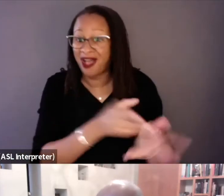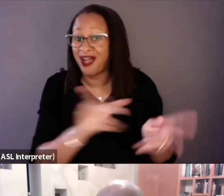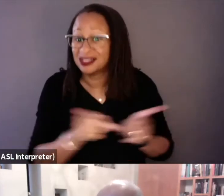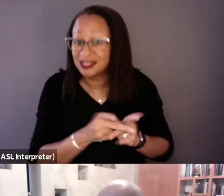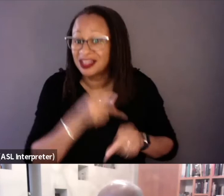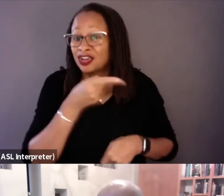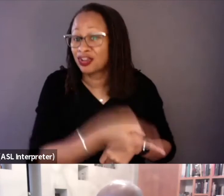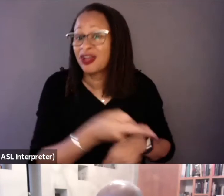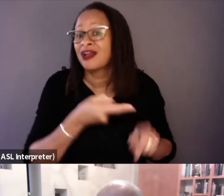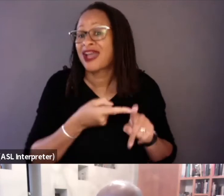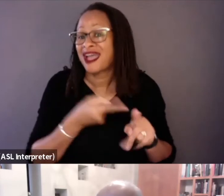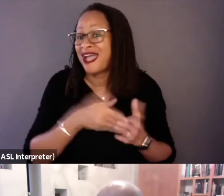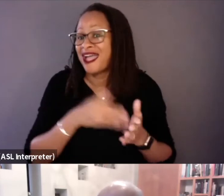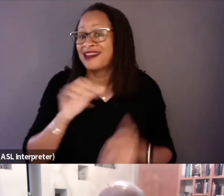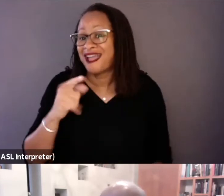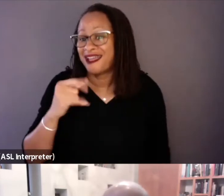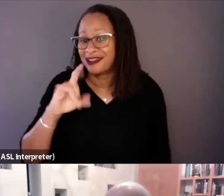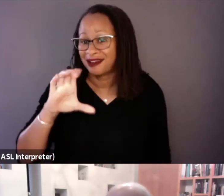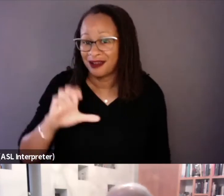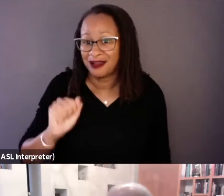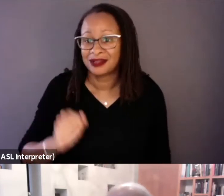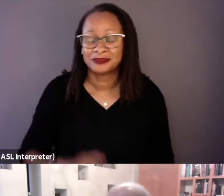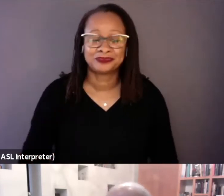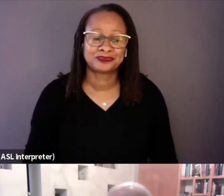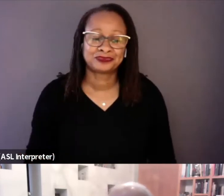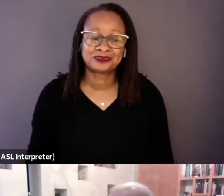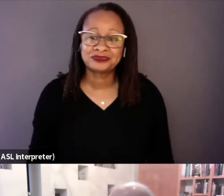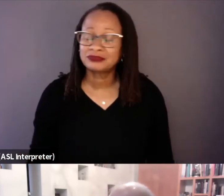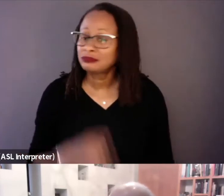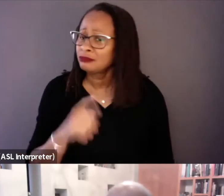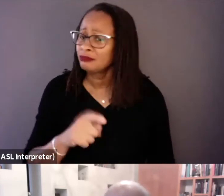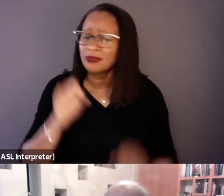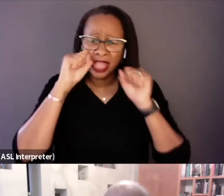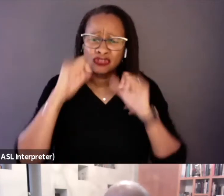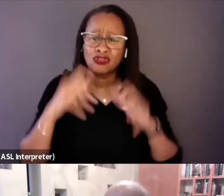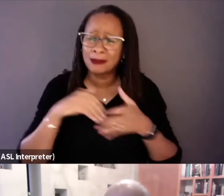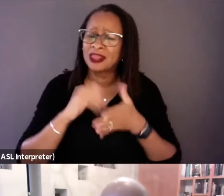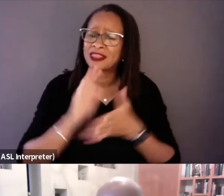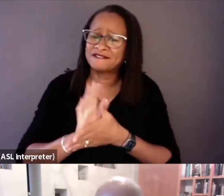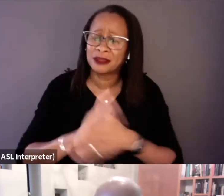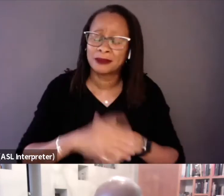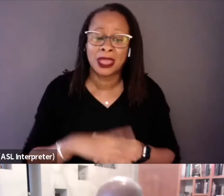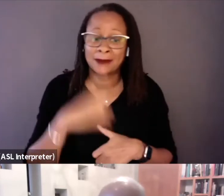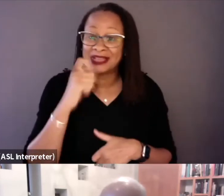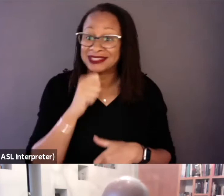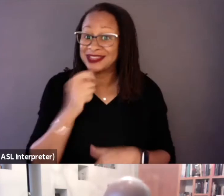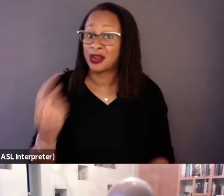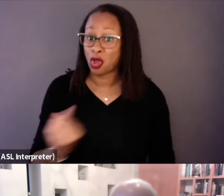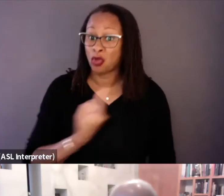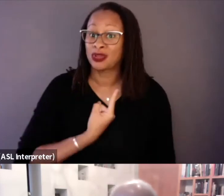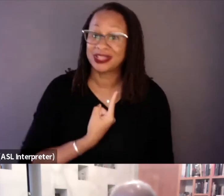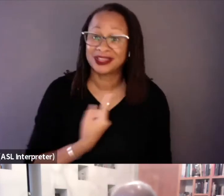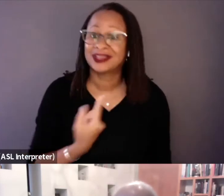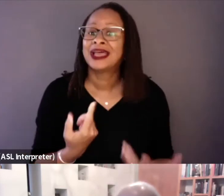and he's just incredible in the film, because he's not only a news guy who's there,